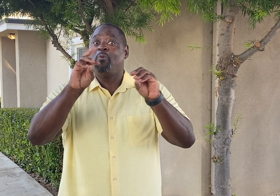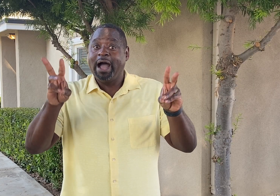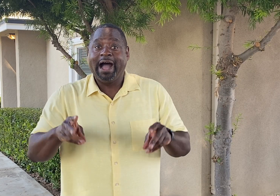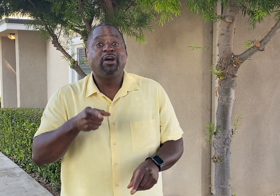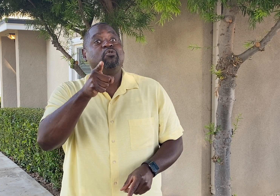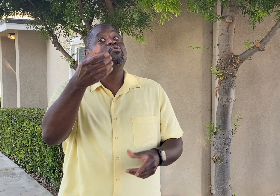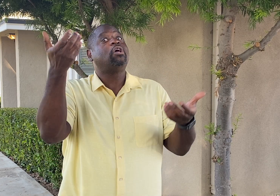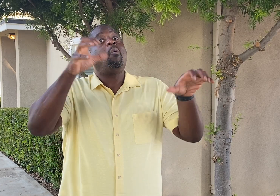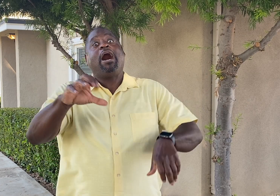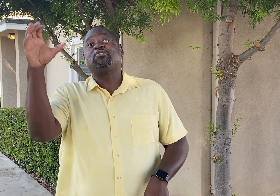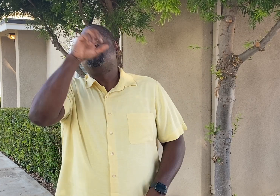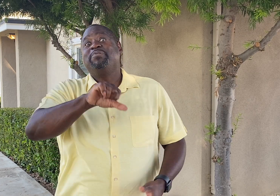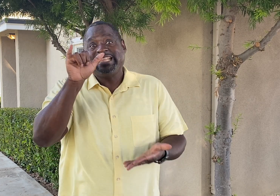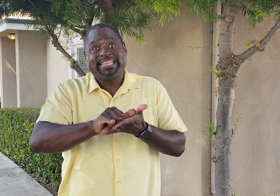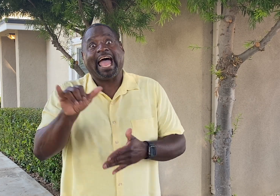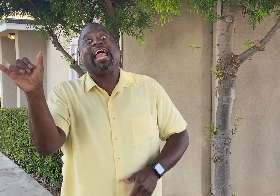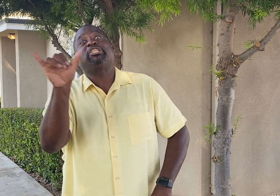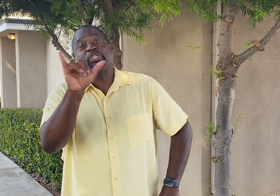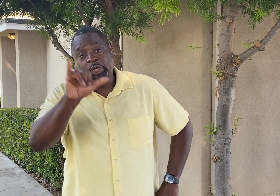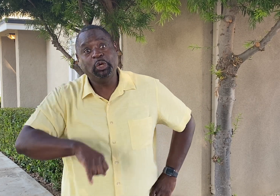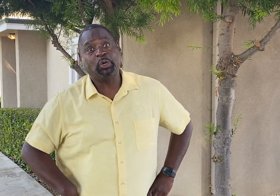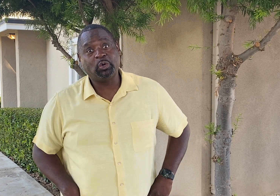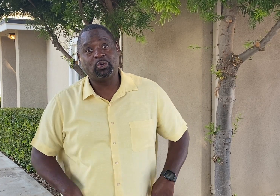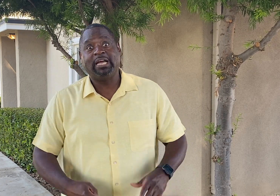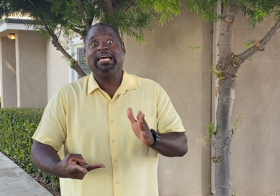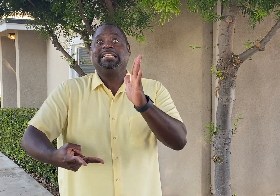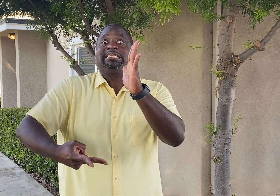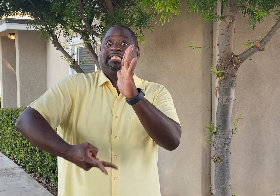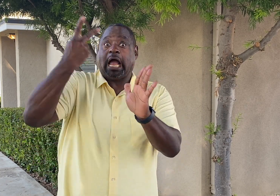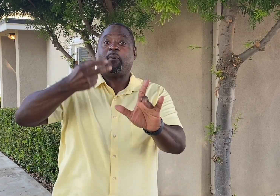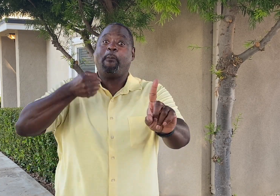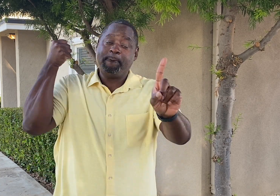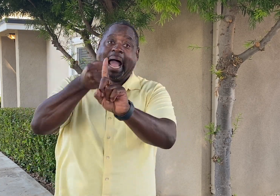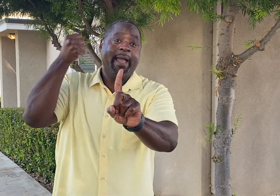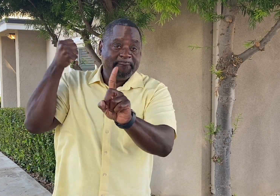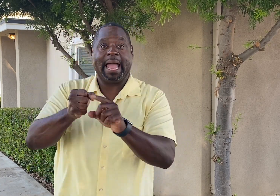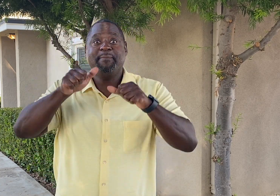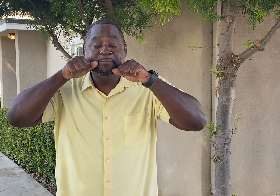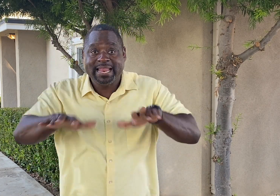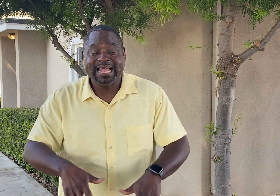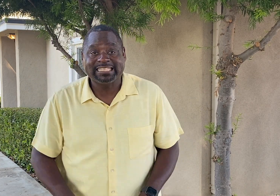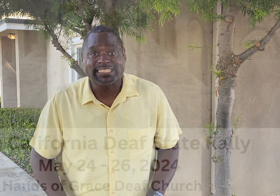Wow, you don't want to miss that too! Double effect of blessings!